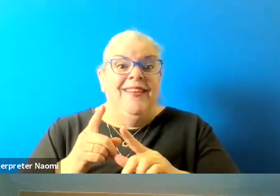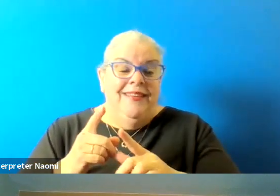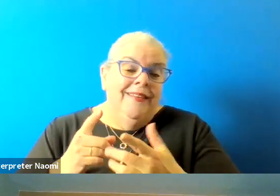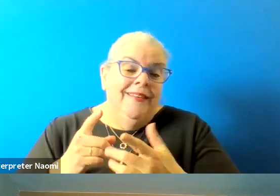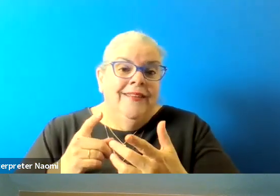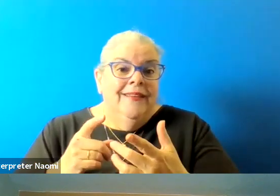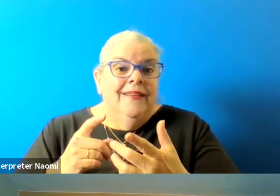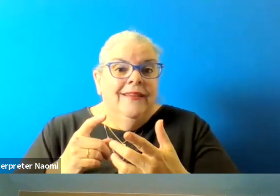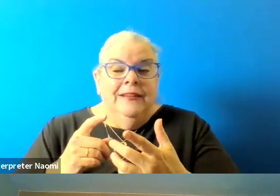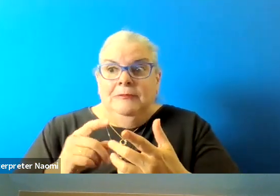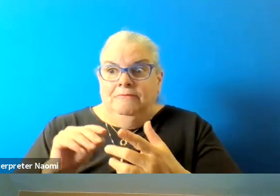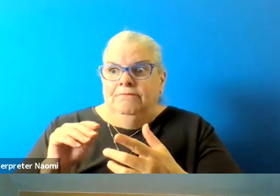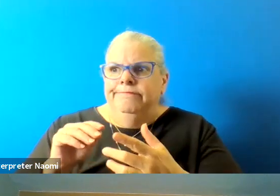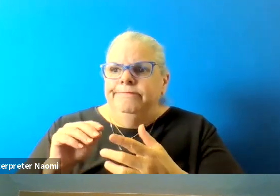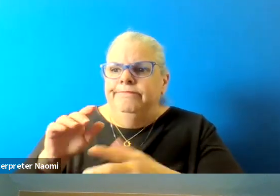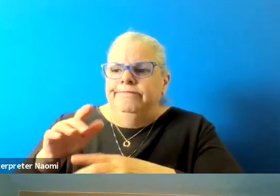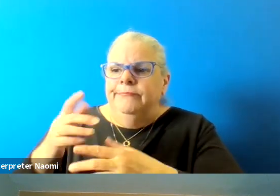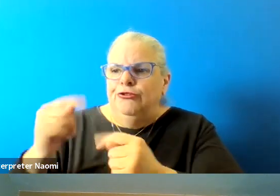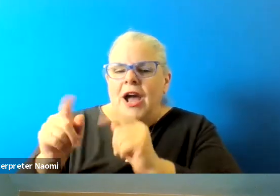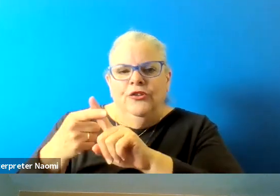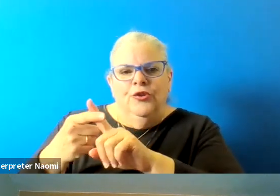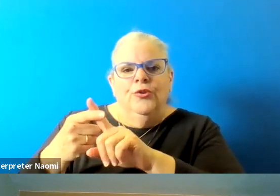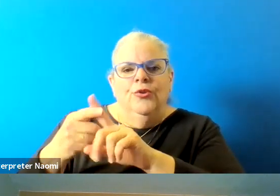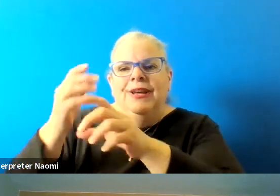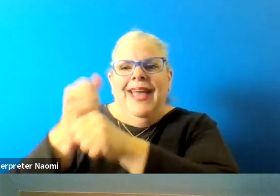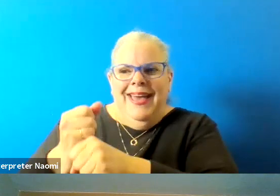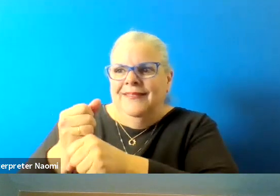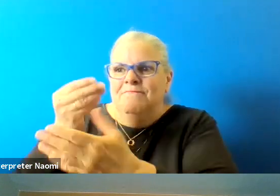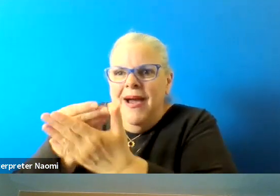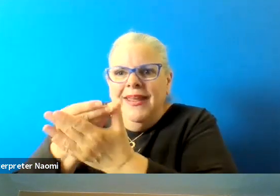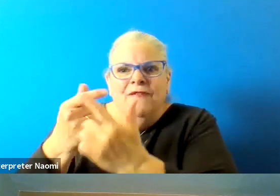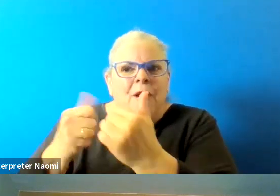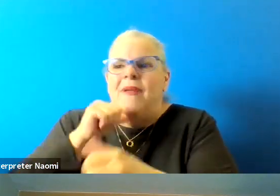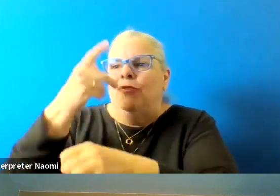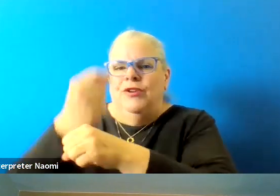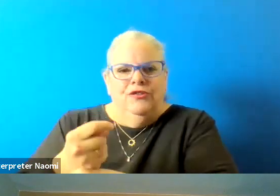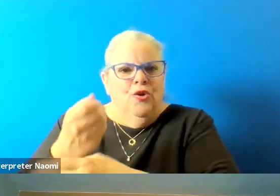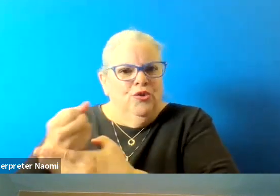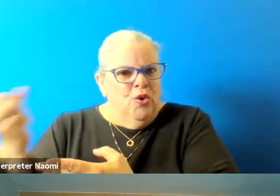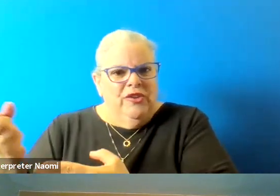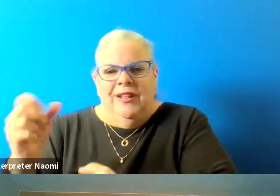non traditional funding sources, like 2C or perhaps even stormwater in the future,